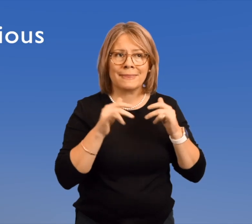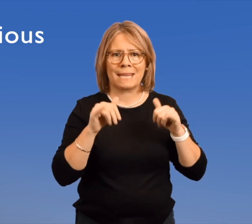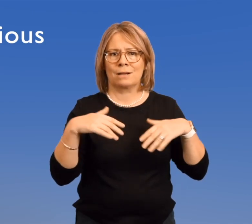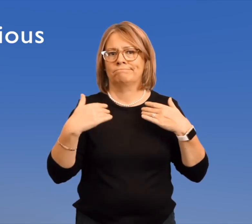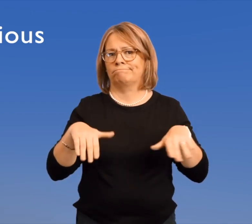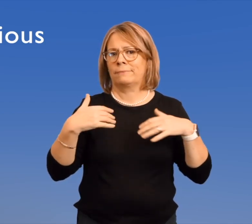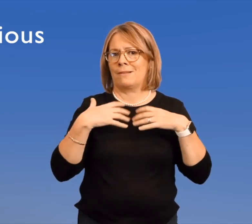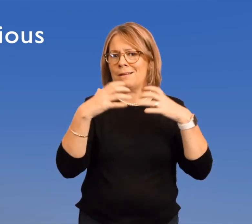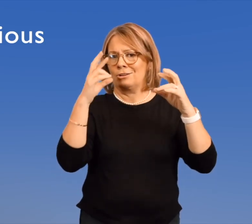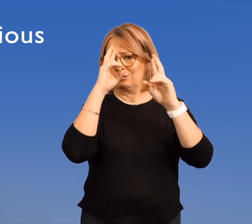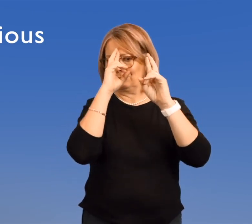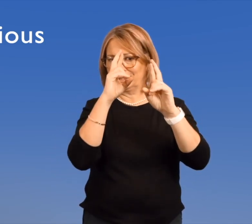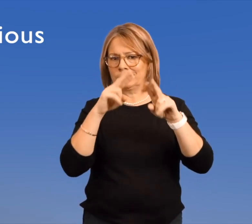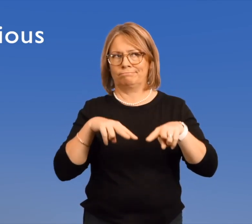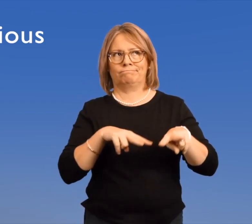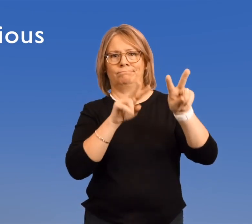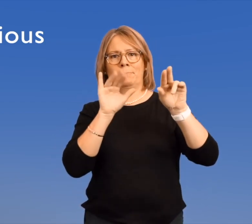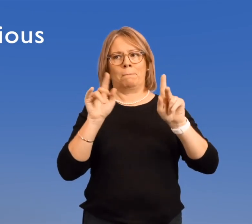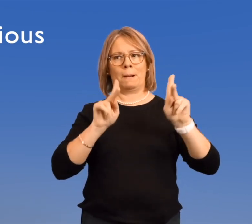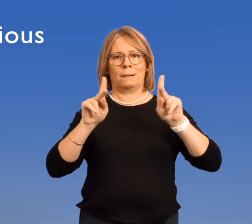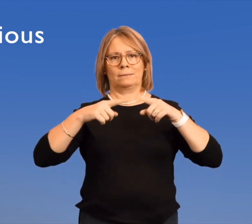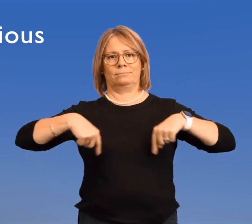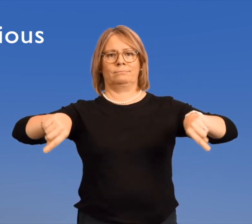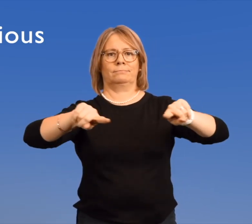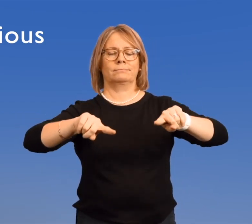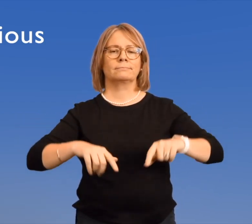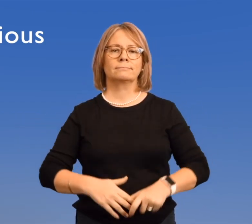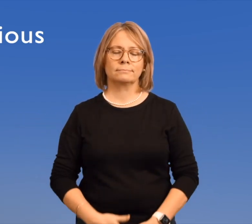that is highly respected and admired by people.